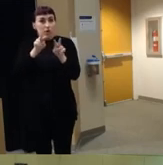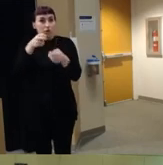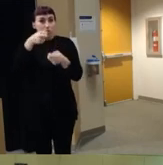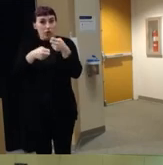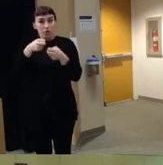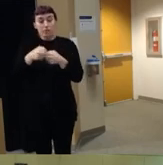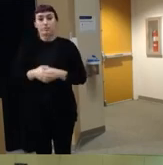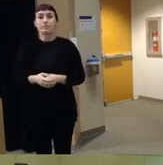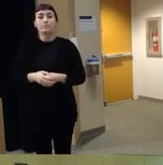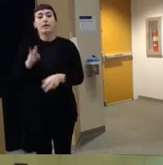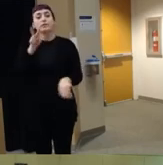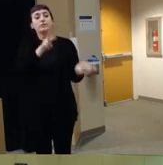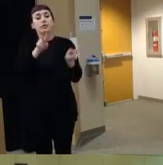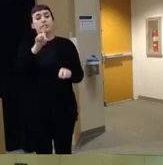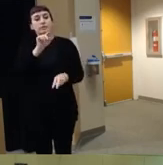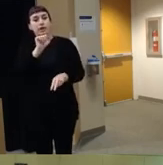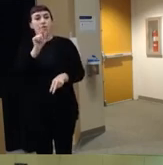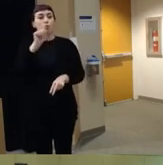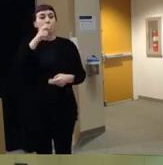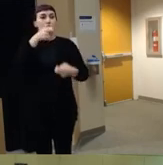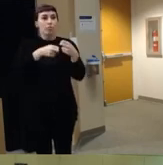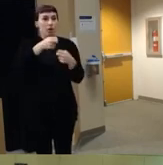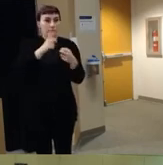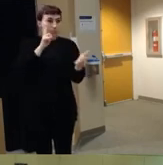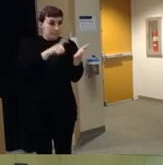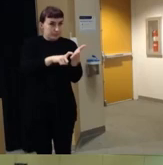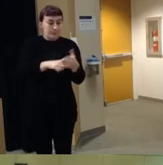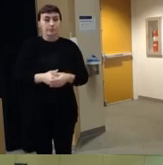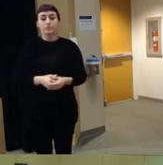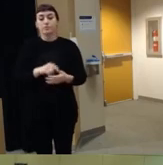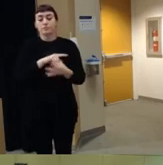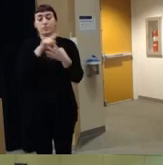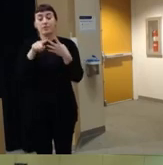that surveillance data to see kind of where the problem lies um the second step is identifying